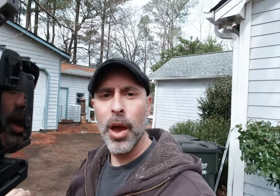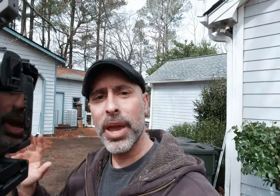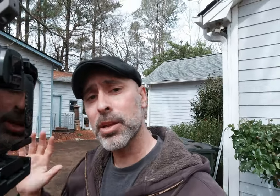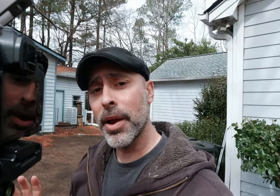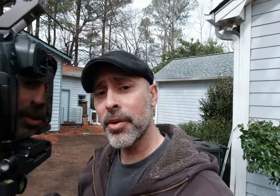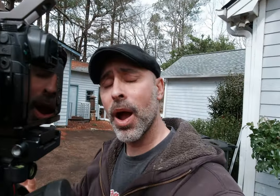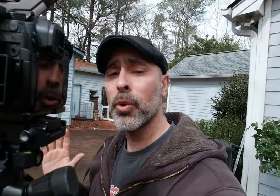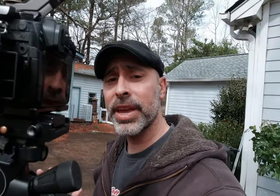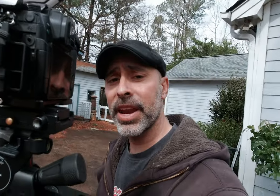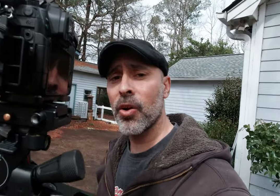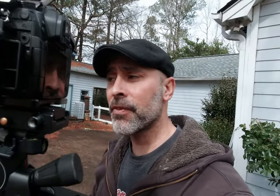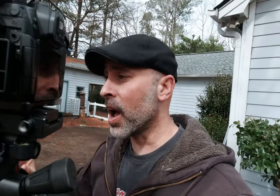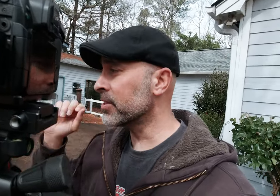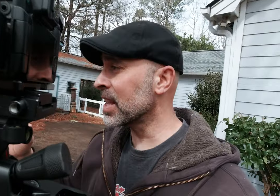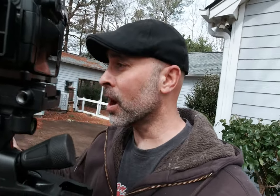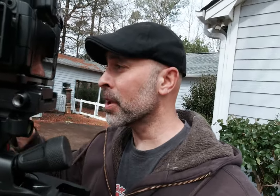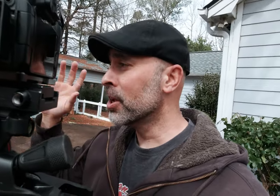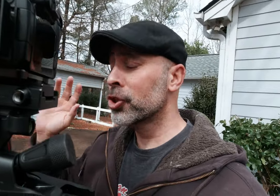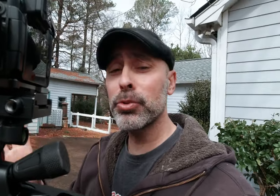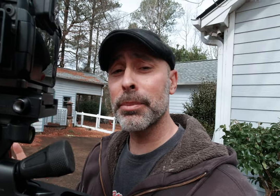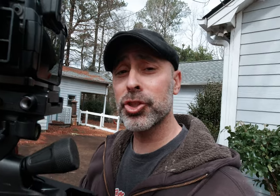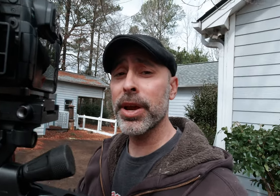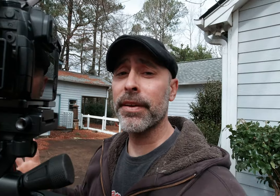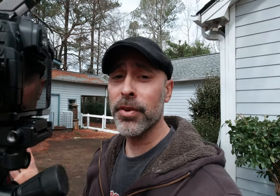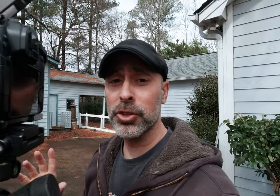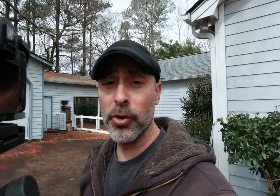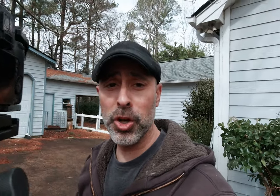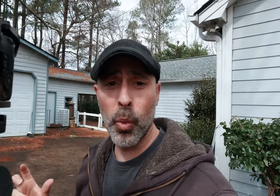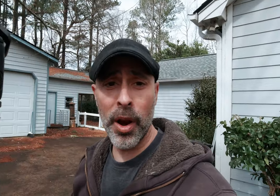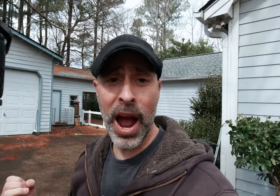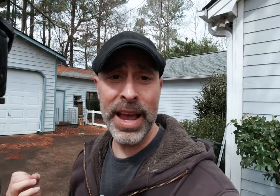okay so I'm out here now with the Canon R5 set up to demonstrate the first version where I